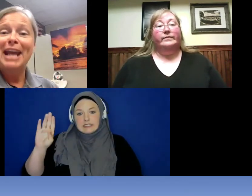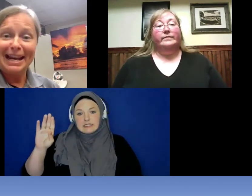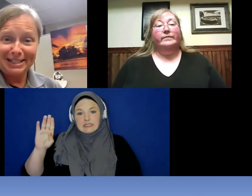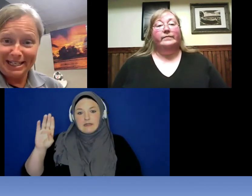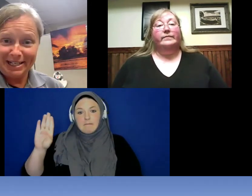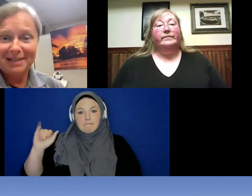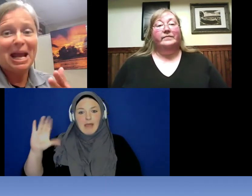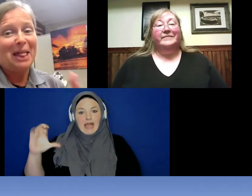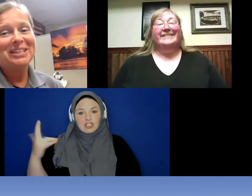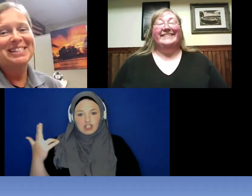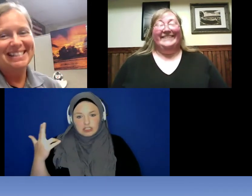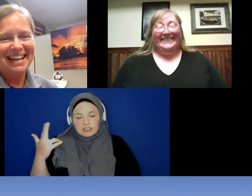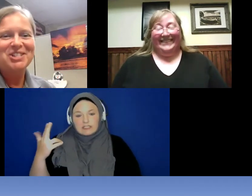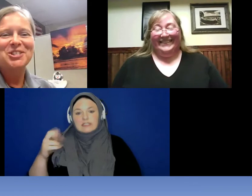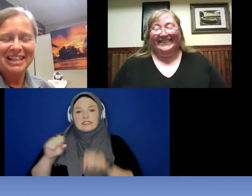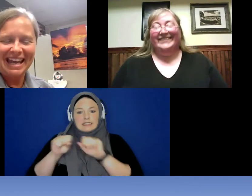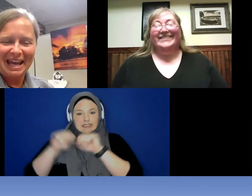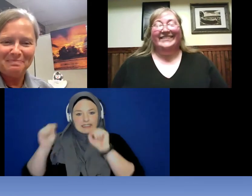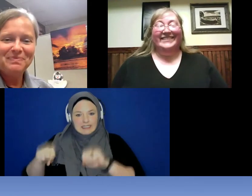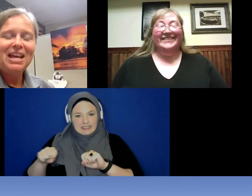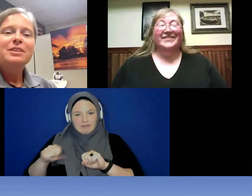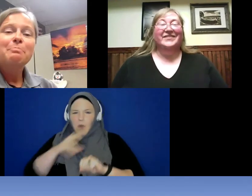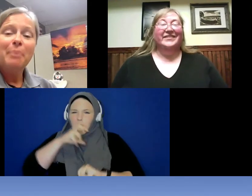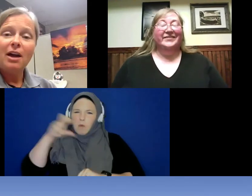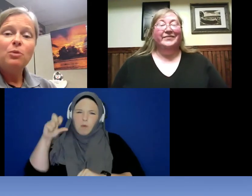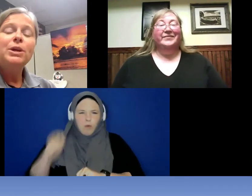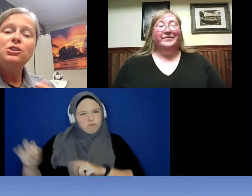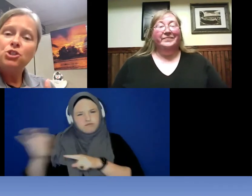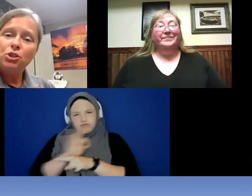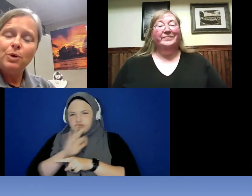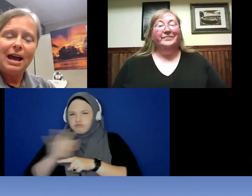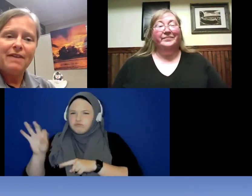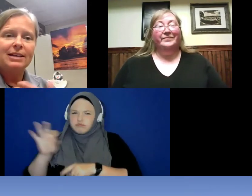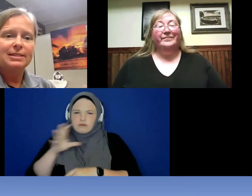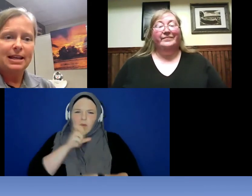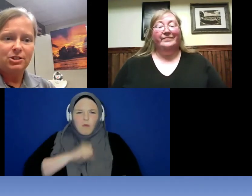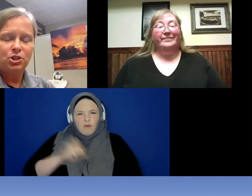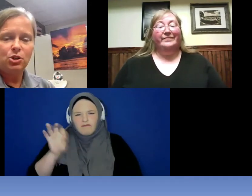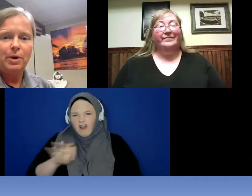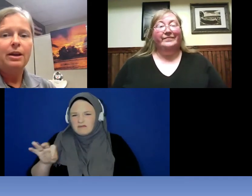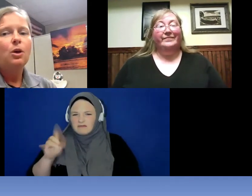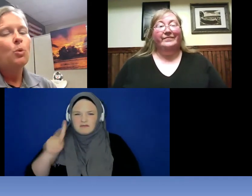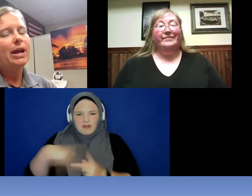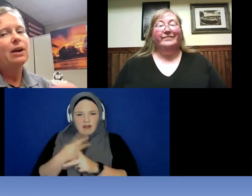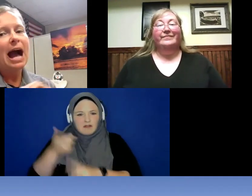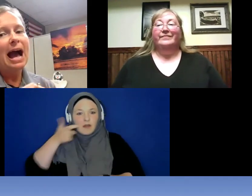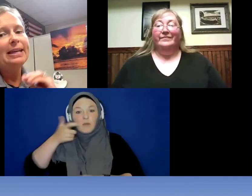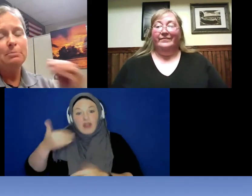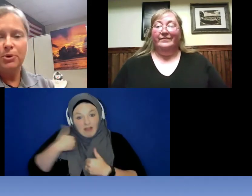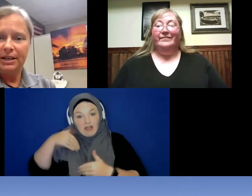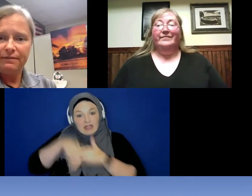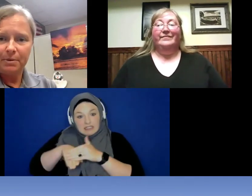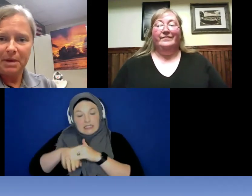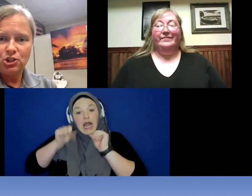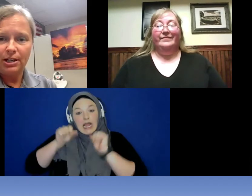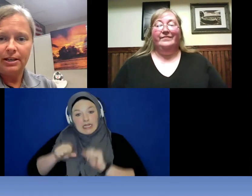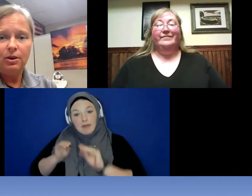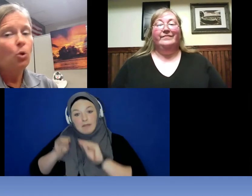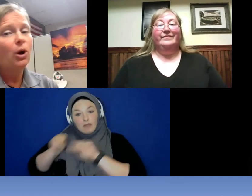antique at this stage of the game. But we do have access to it where I can put information in or